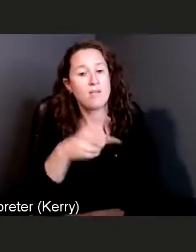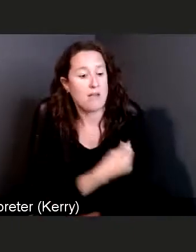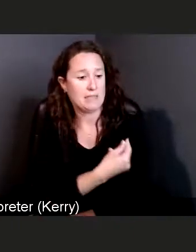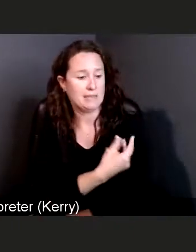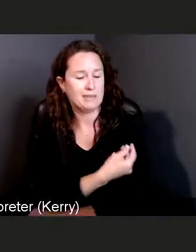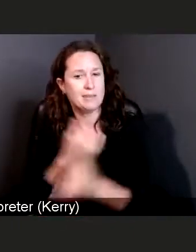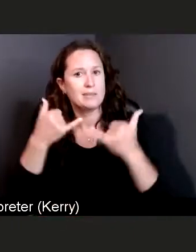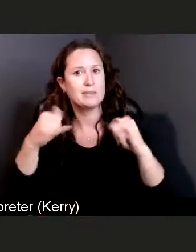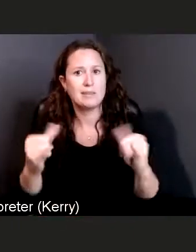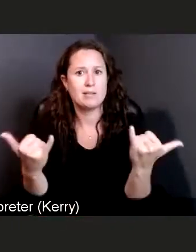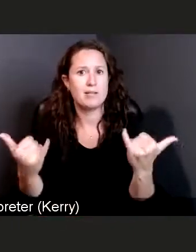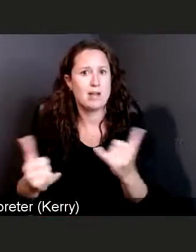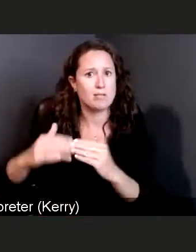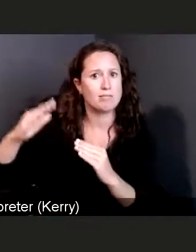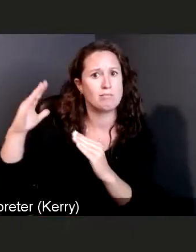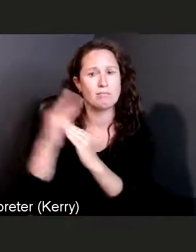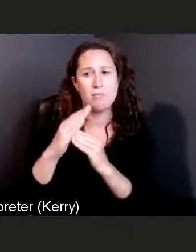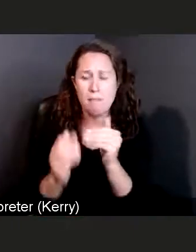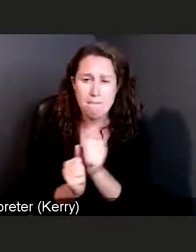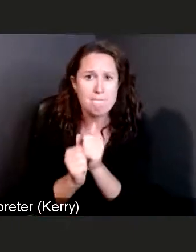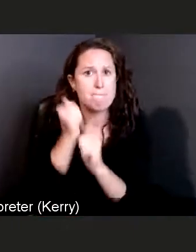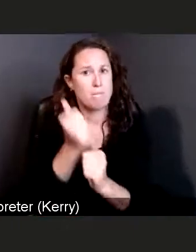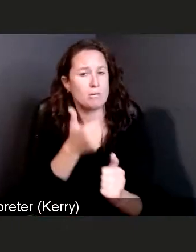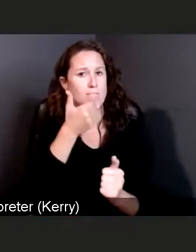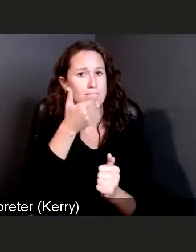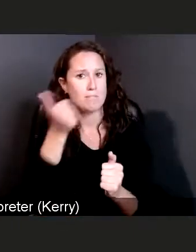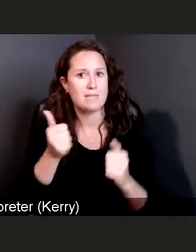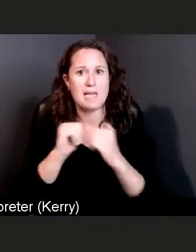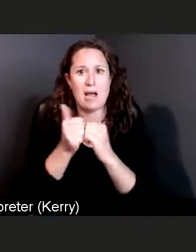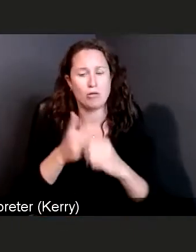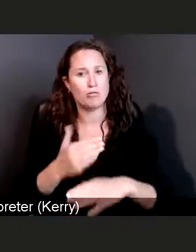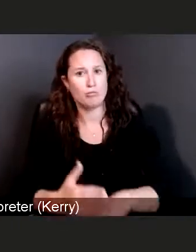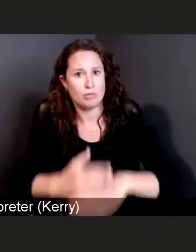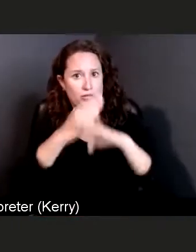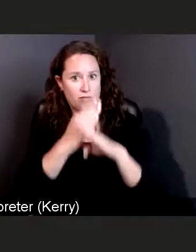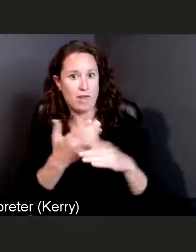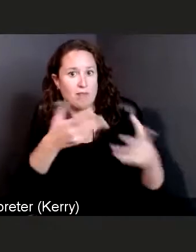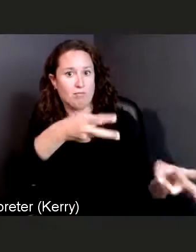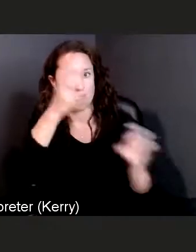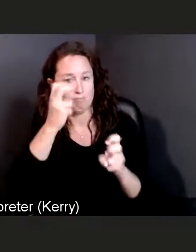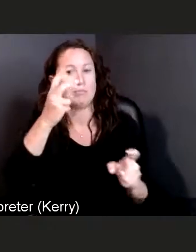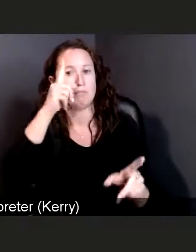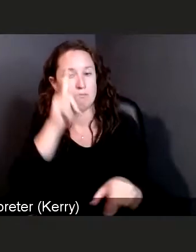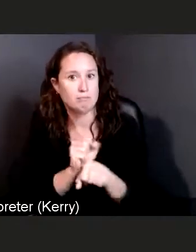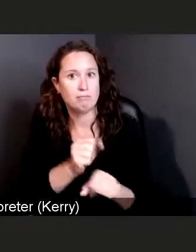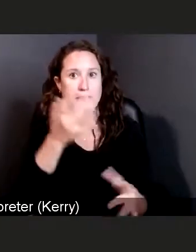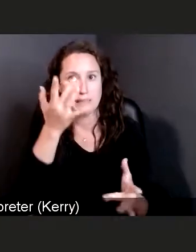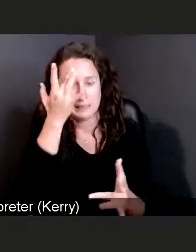to prevent yourself from getting COVID 19, the infectious disease.